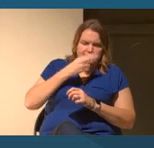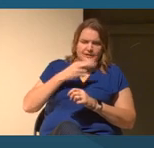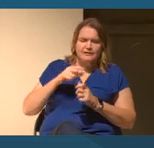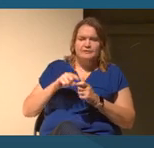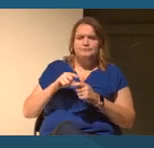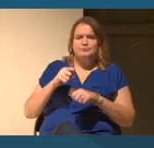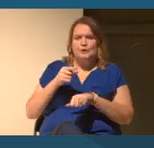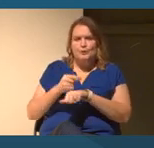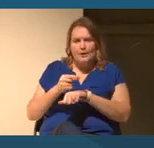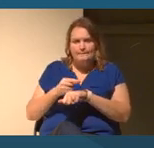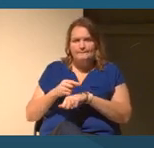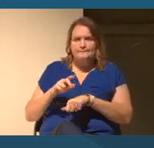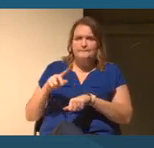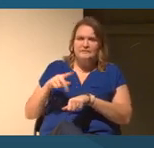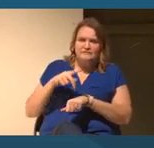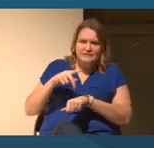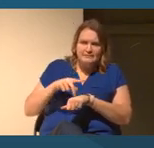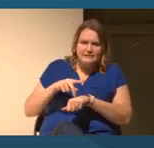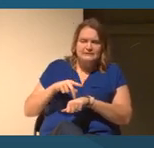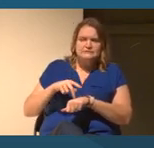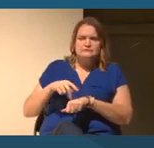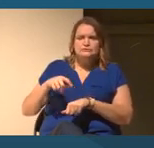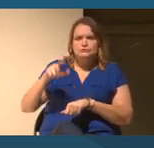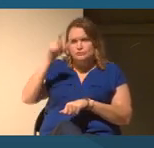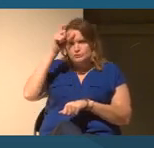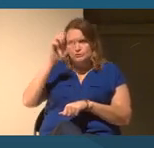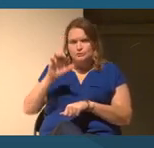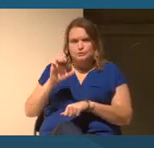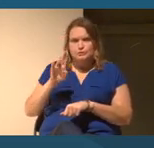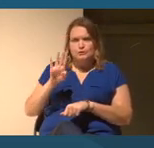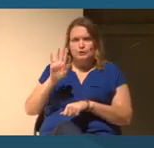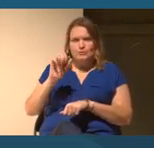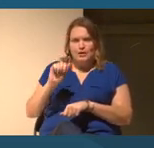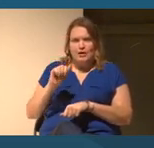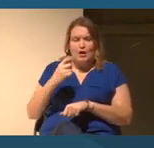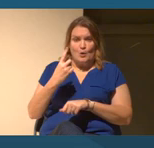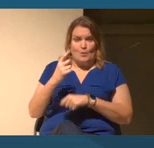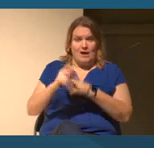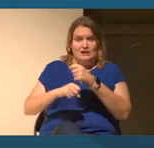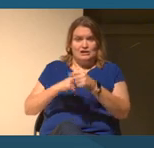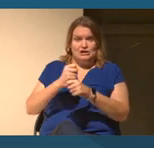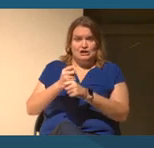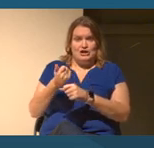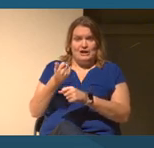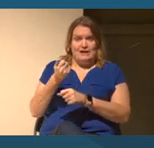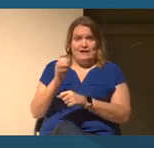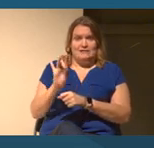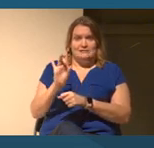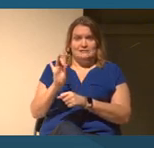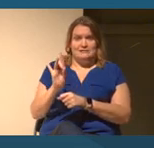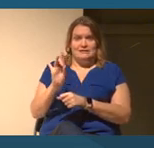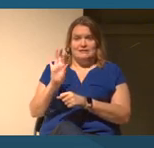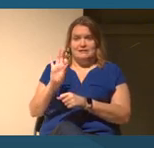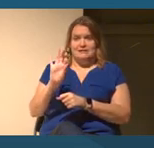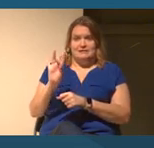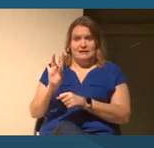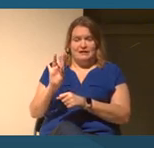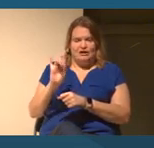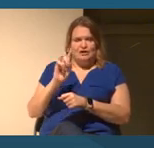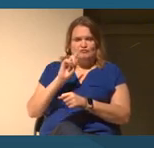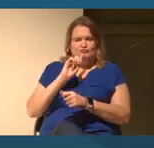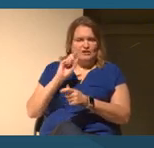in Cuba because that one year of empire of 1898 really changed the face of this country.